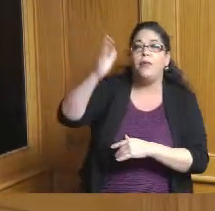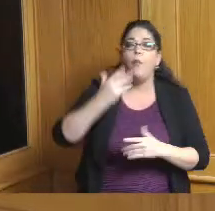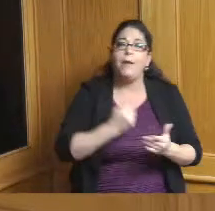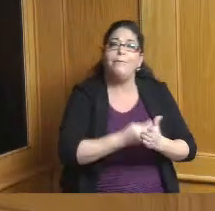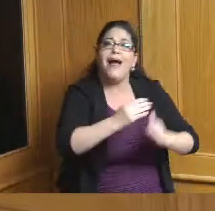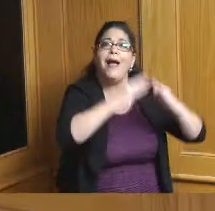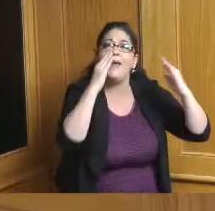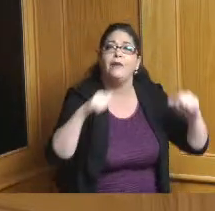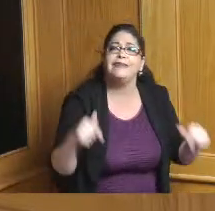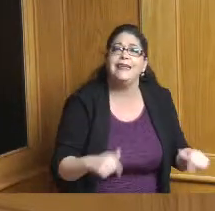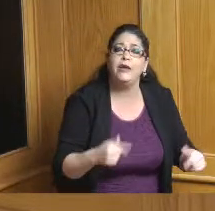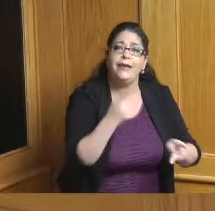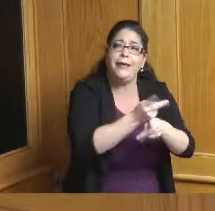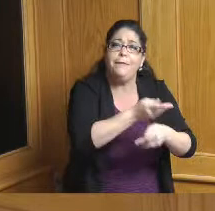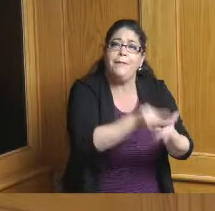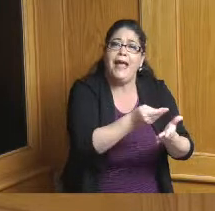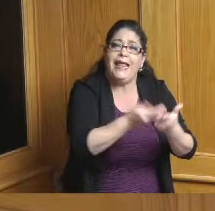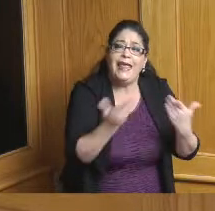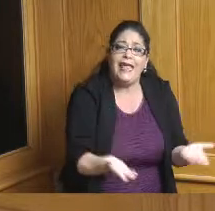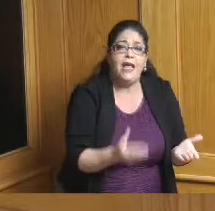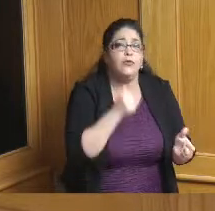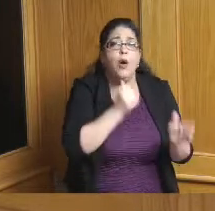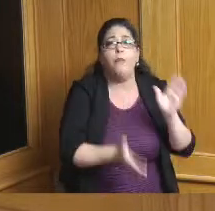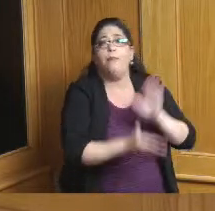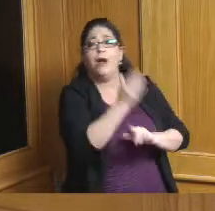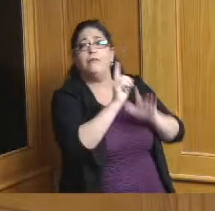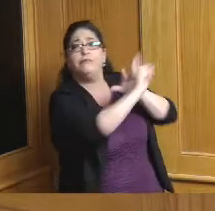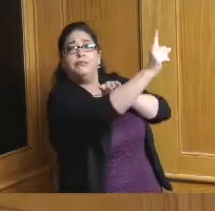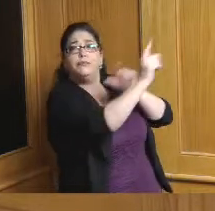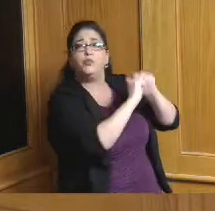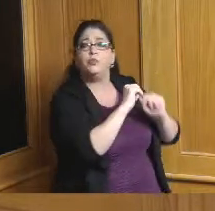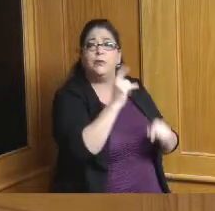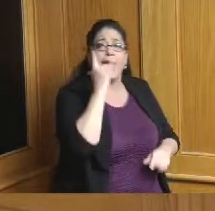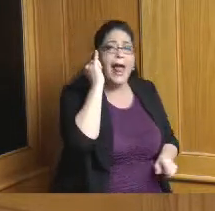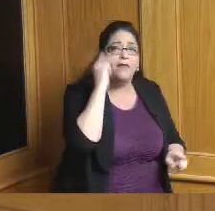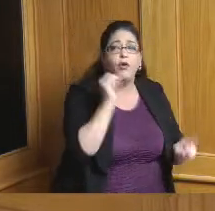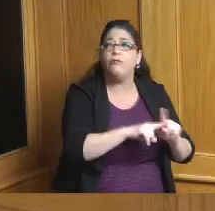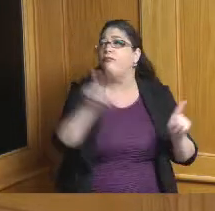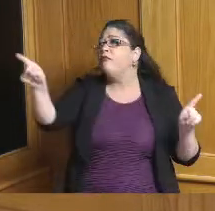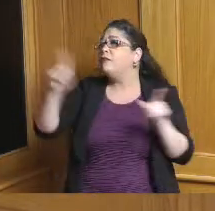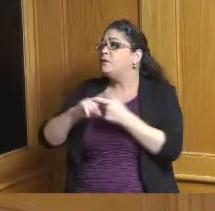the money here don't run off to California and Atlanta and New York so I'll be very interested